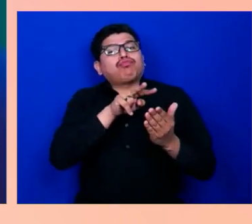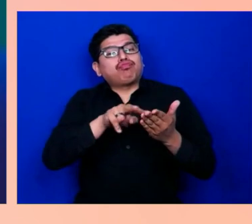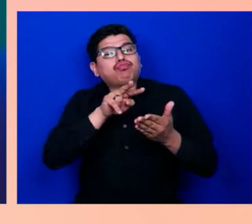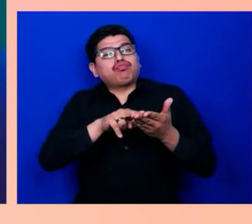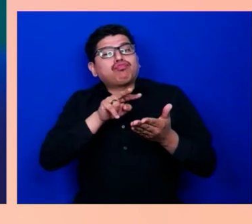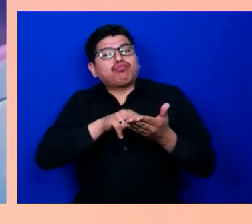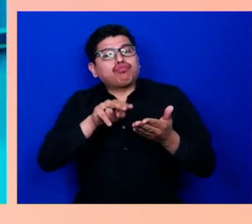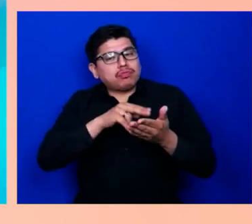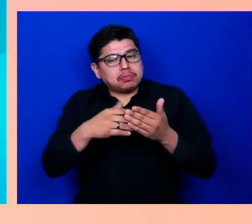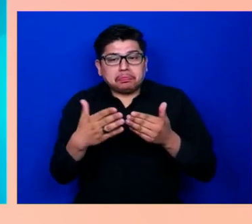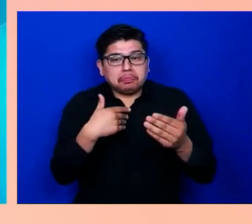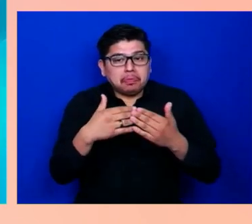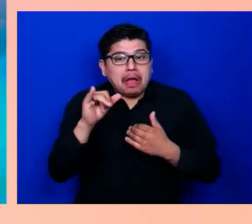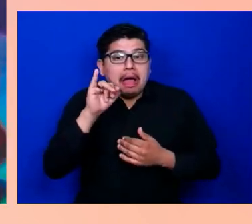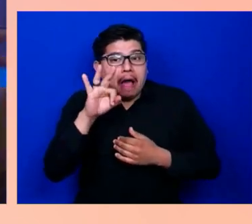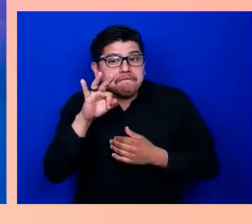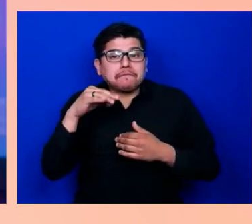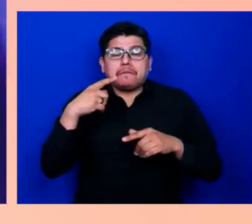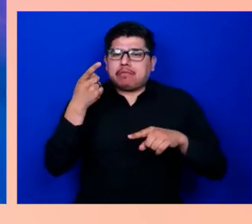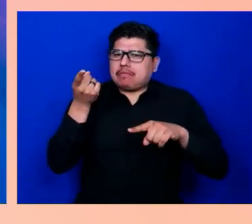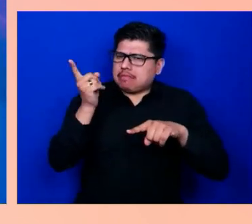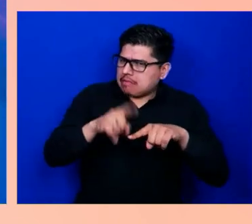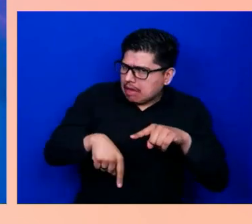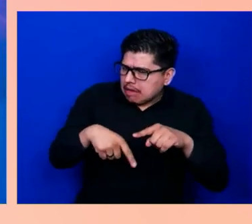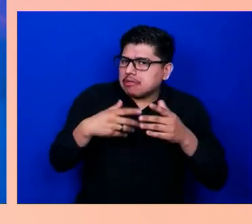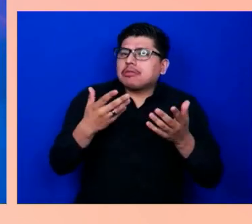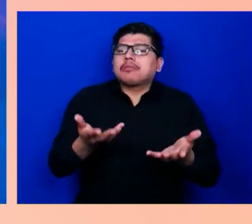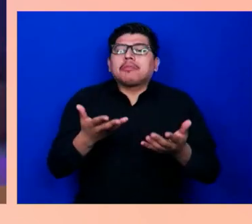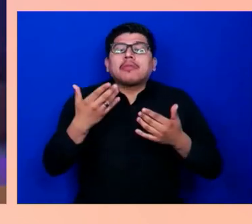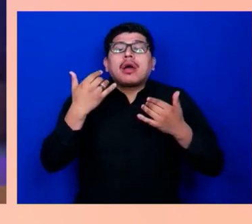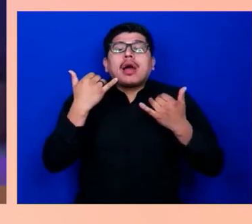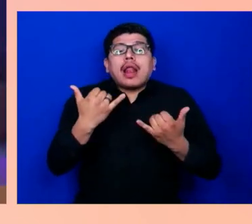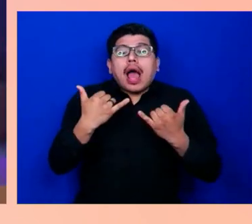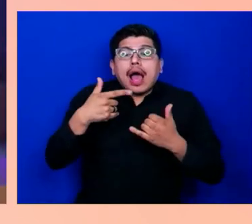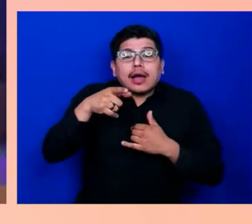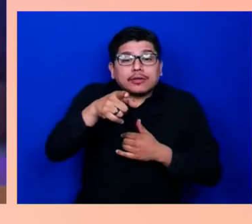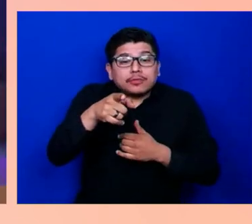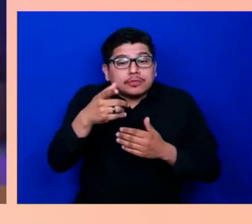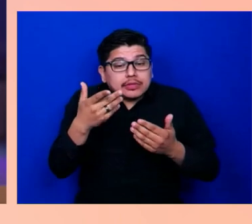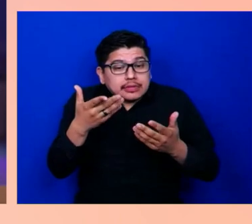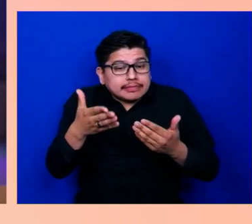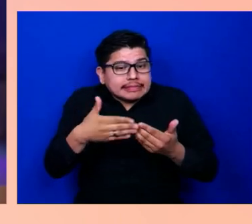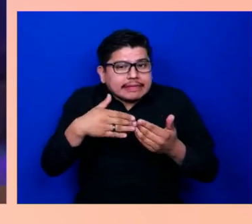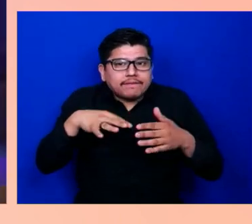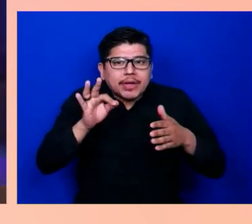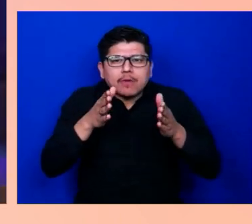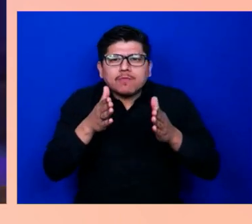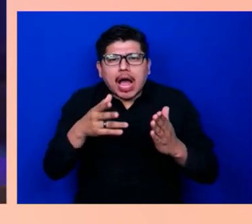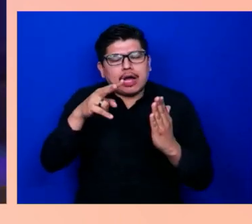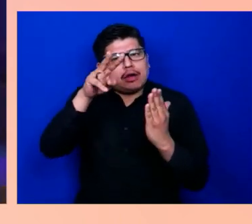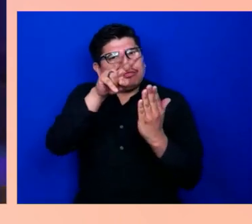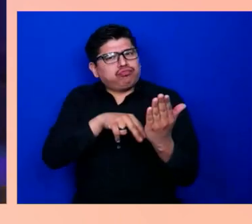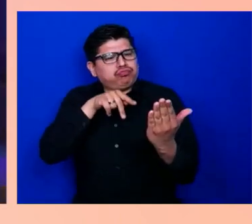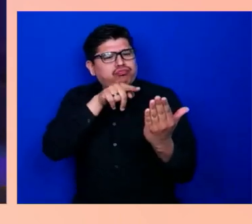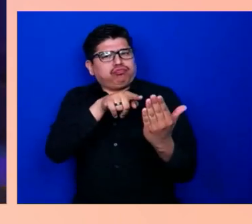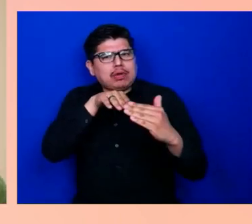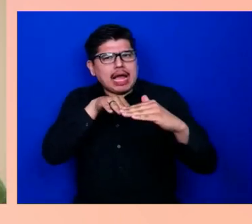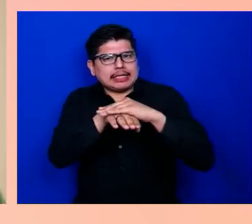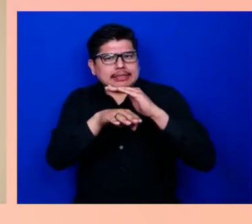you can't. 'Cause our bar codes have enhanced into access codes that speak when you scan.